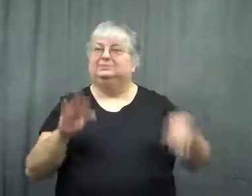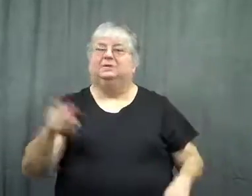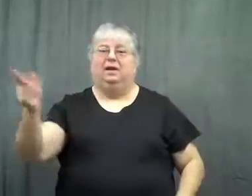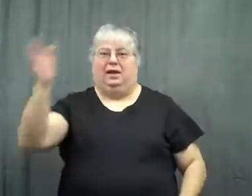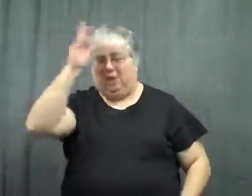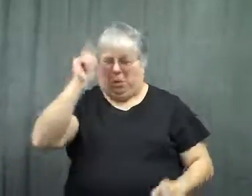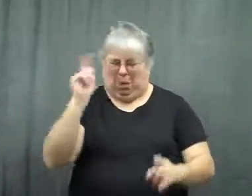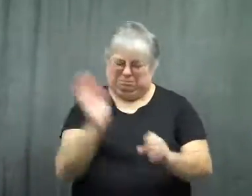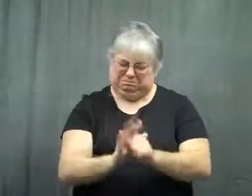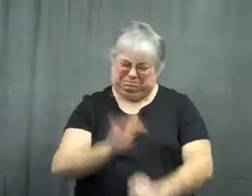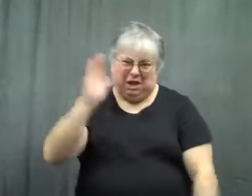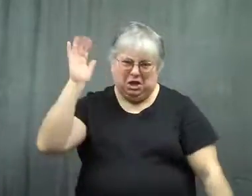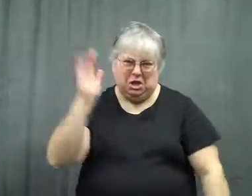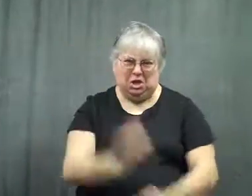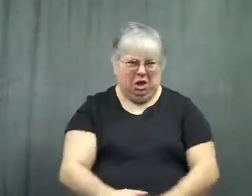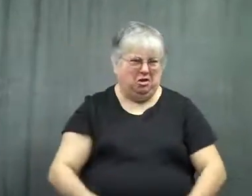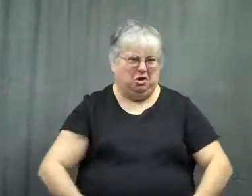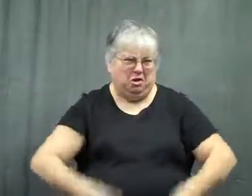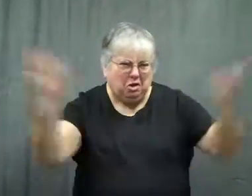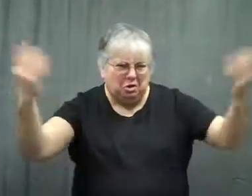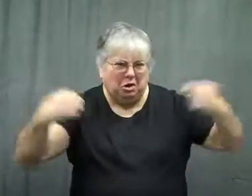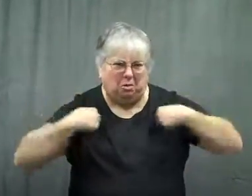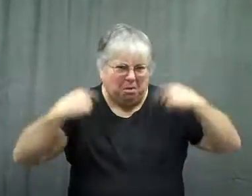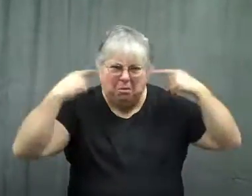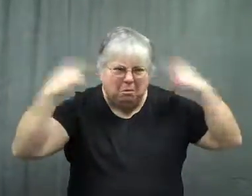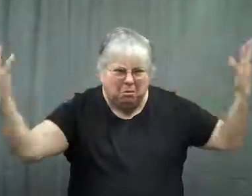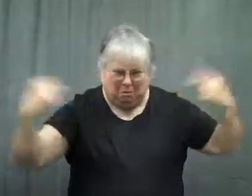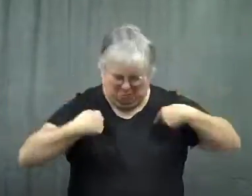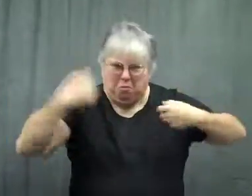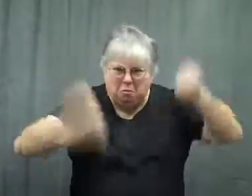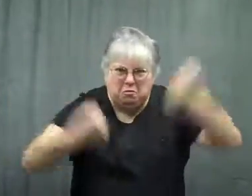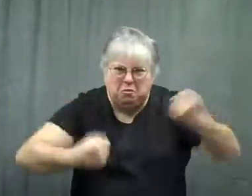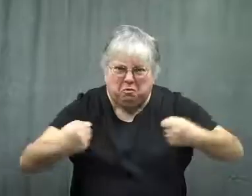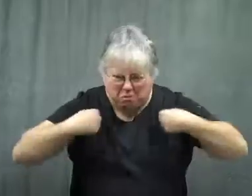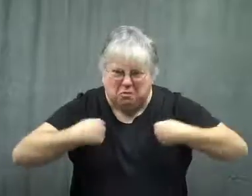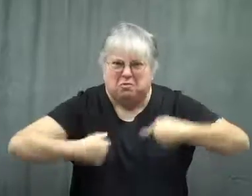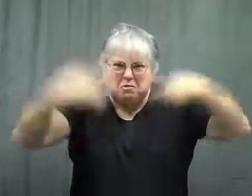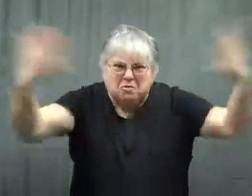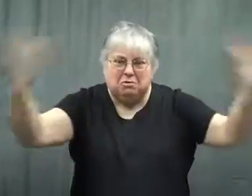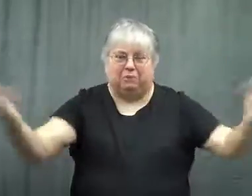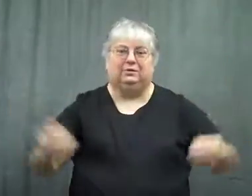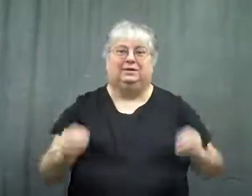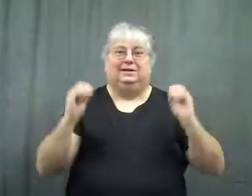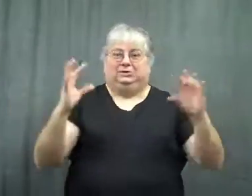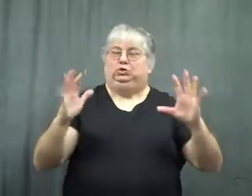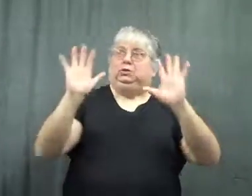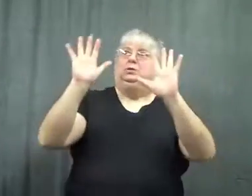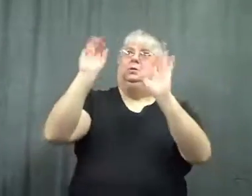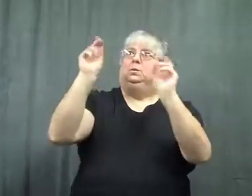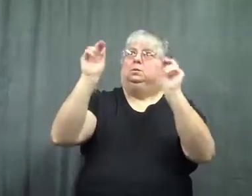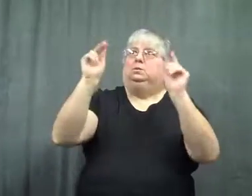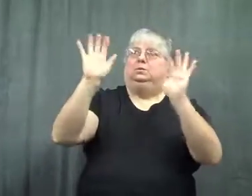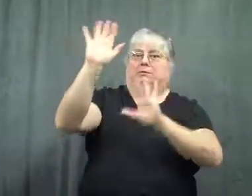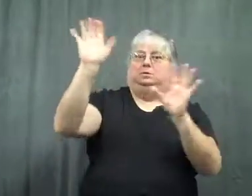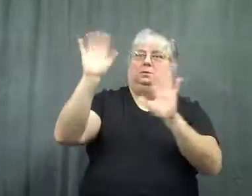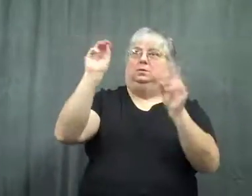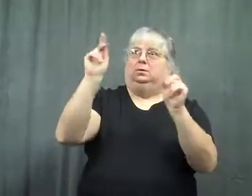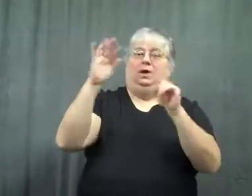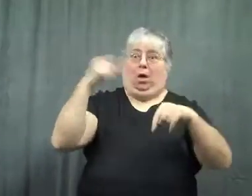My father lost it, and gestured, "I'm Deaf, I drive!" The teacher said, "ok ok", and backed up while my father advanced on him.